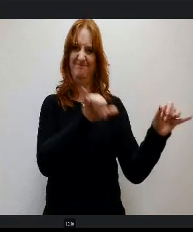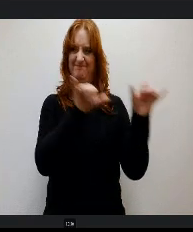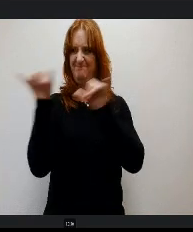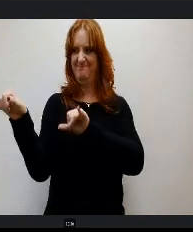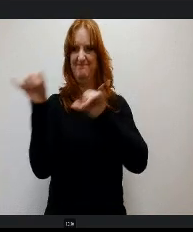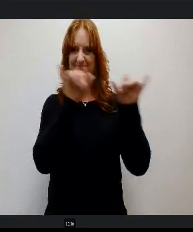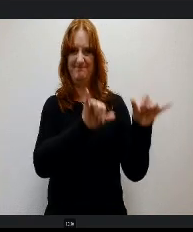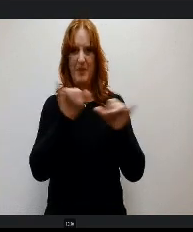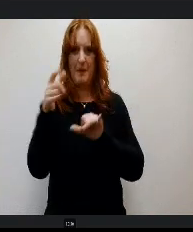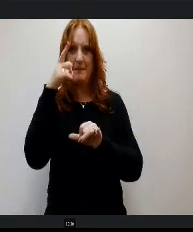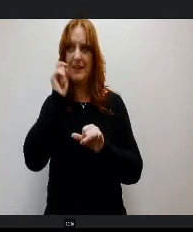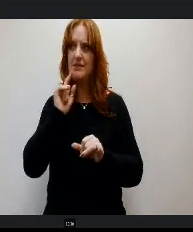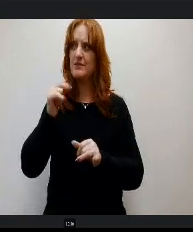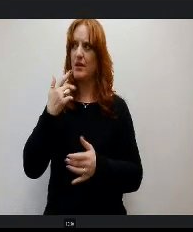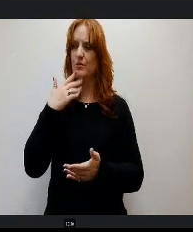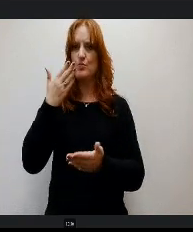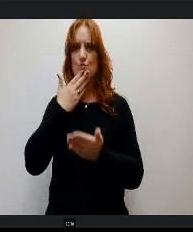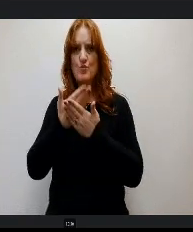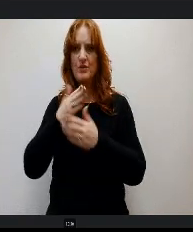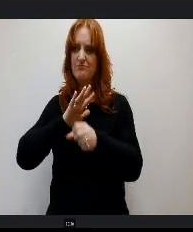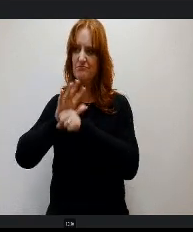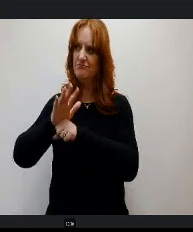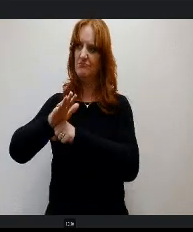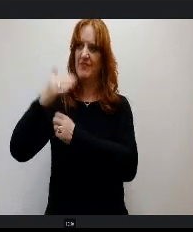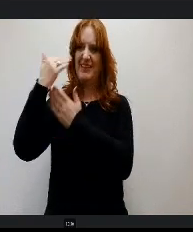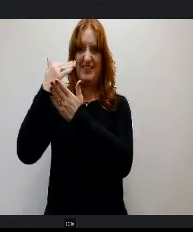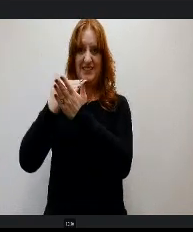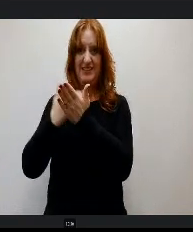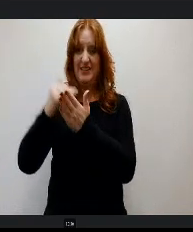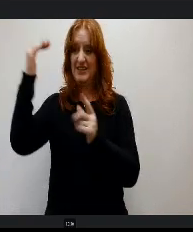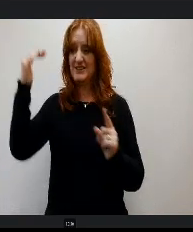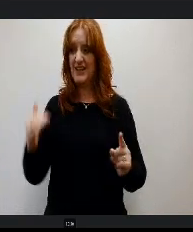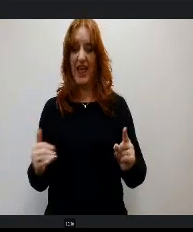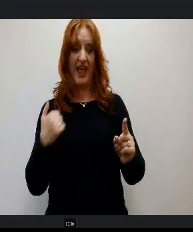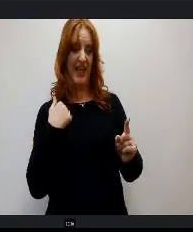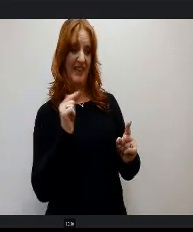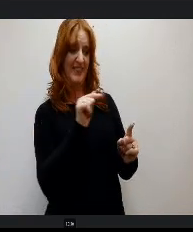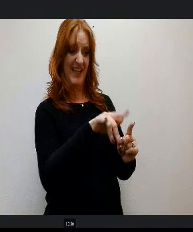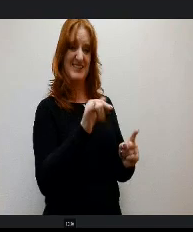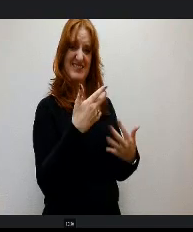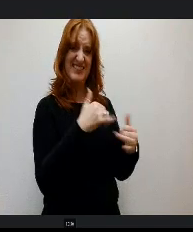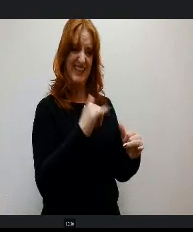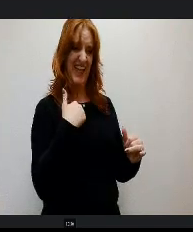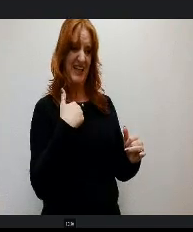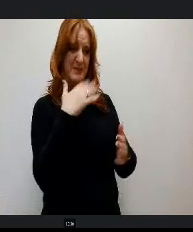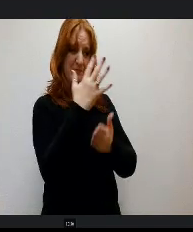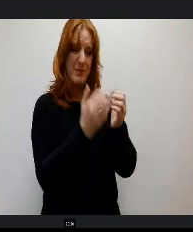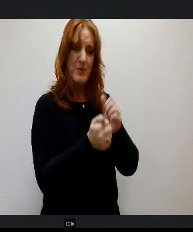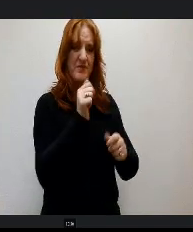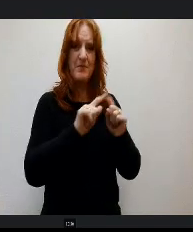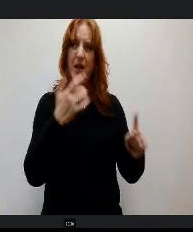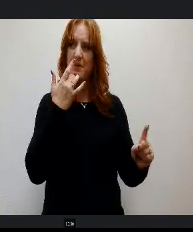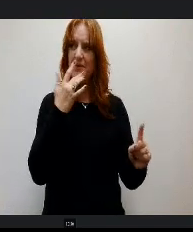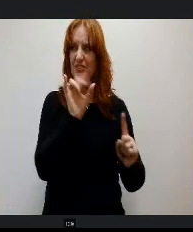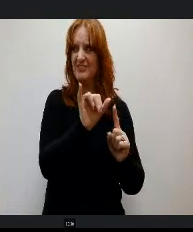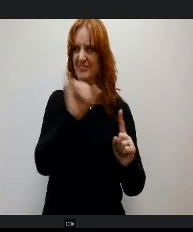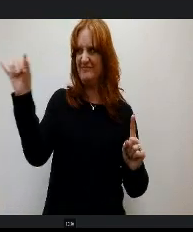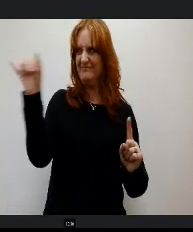wonderful list. Our portrait of a graduate has most of it, but I would love to see us working off these essential skills just as we fine